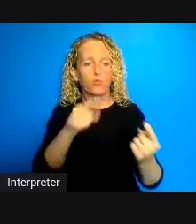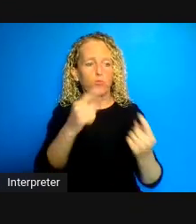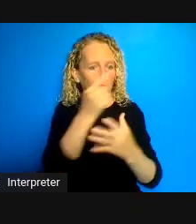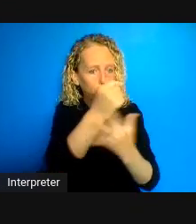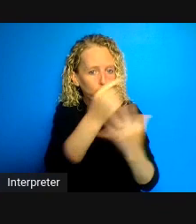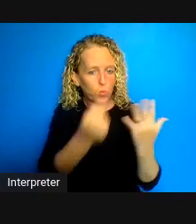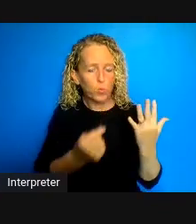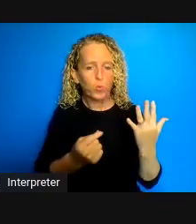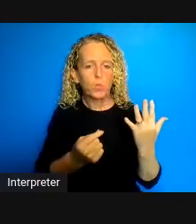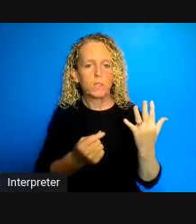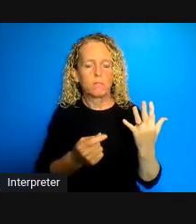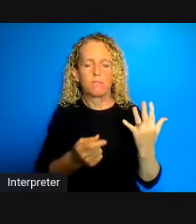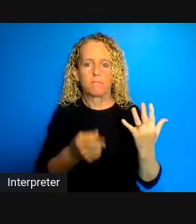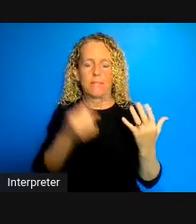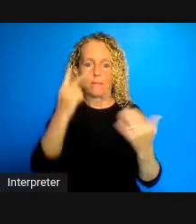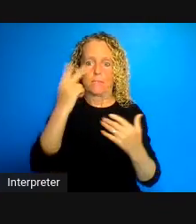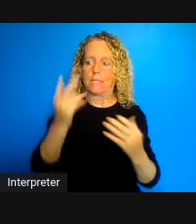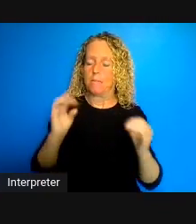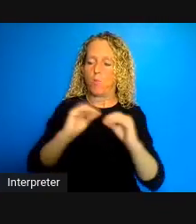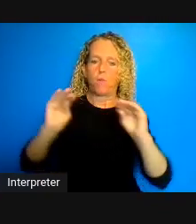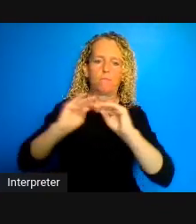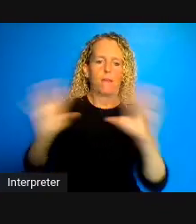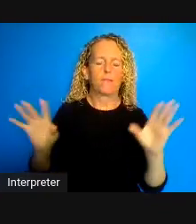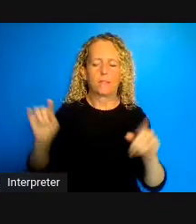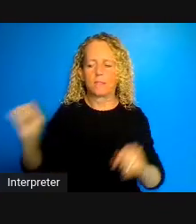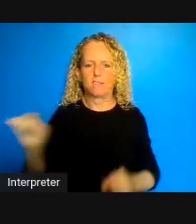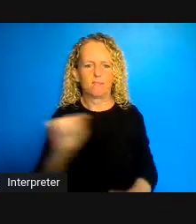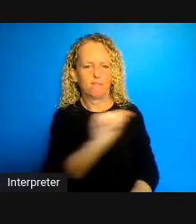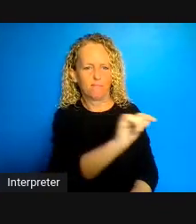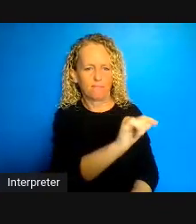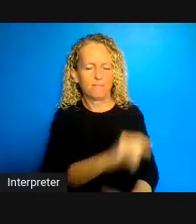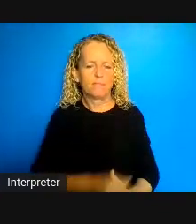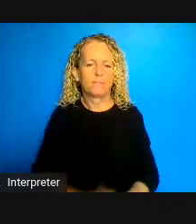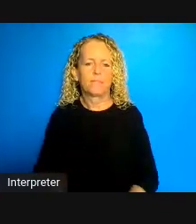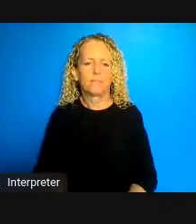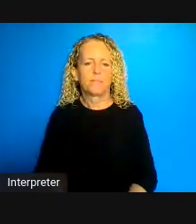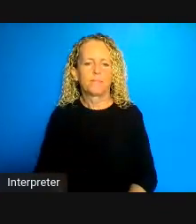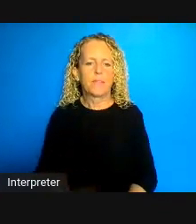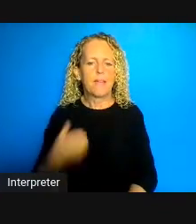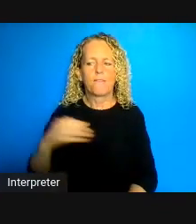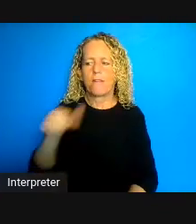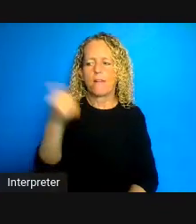another. I'll give you just another example and a focus in my academic work